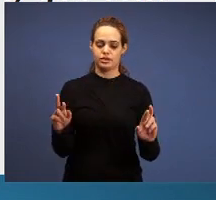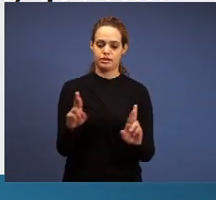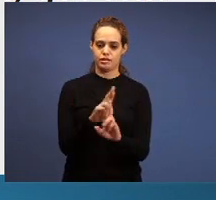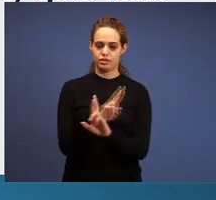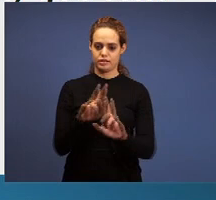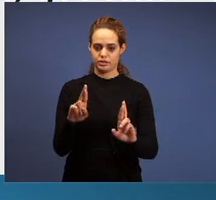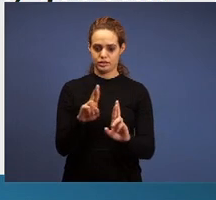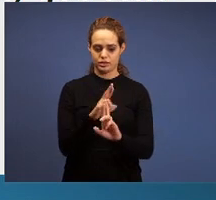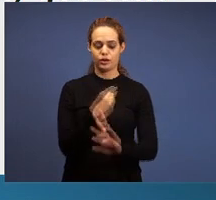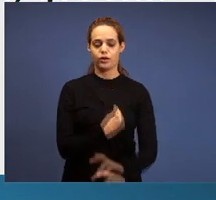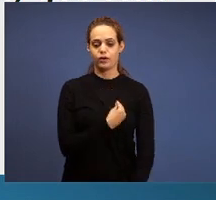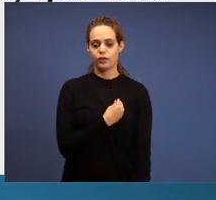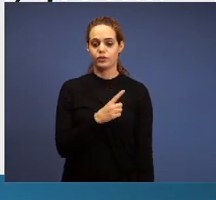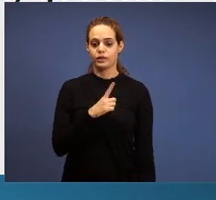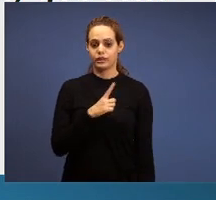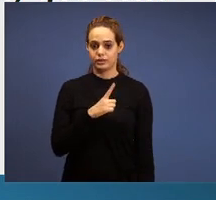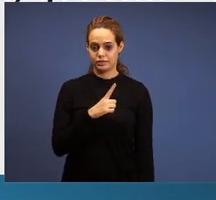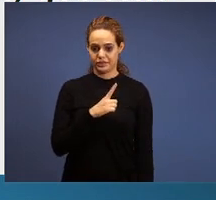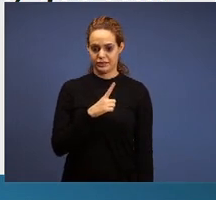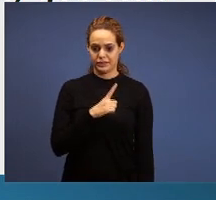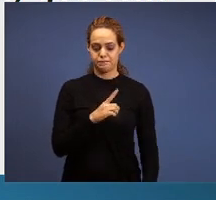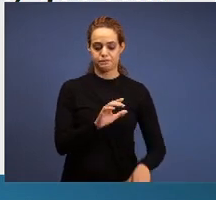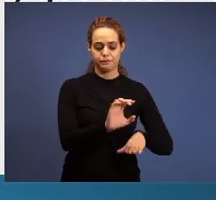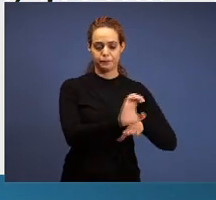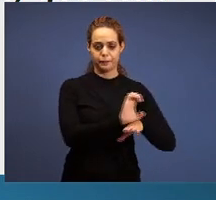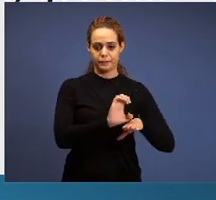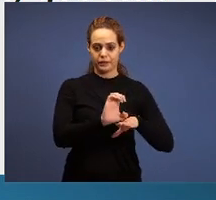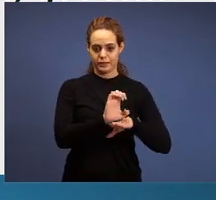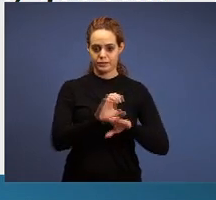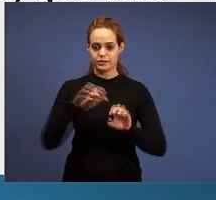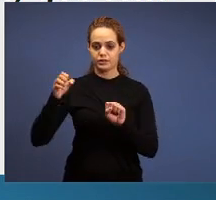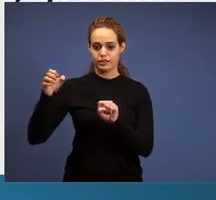churches of Ephesus and Sardis; and on